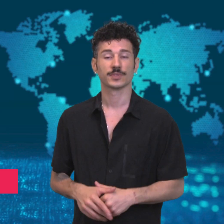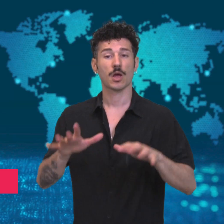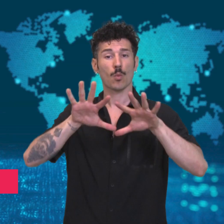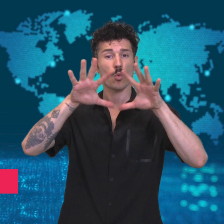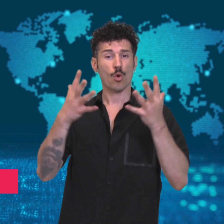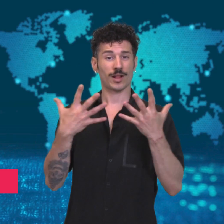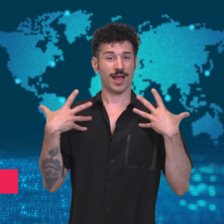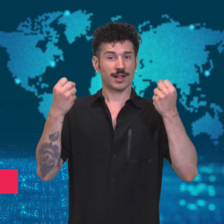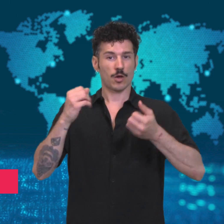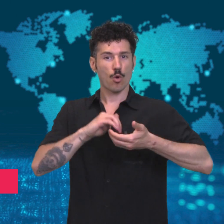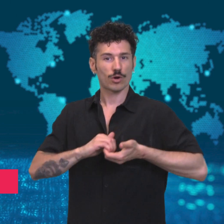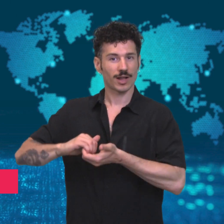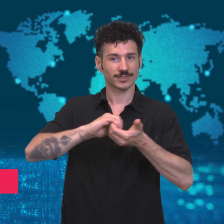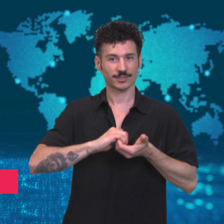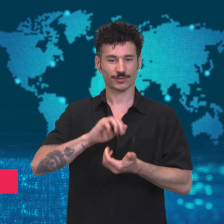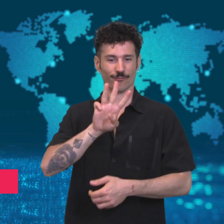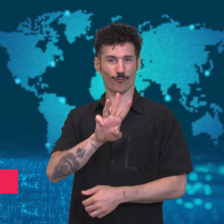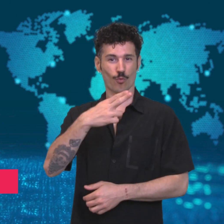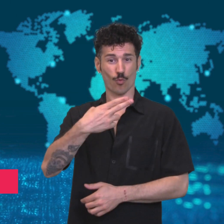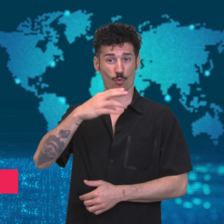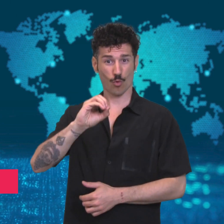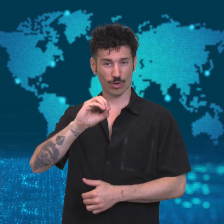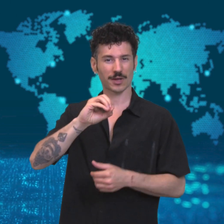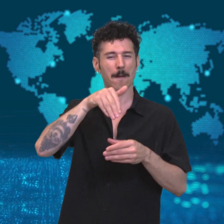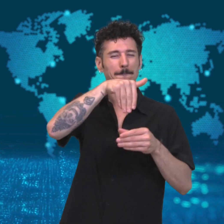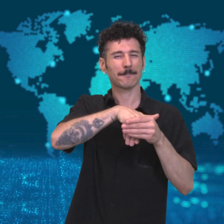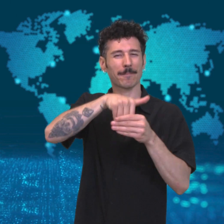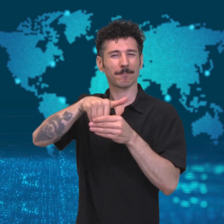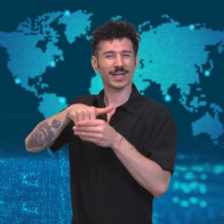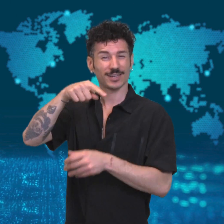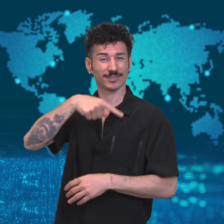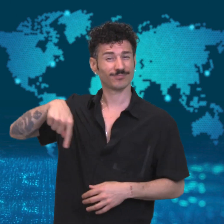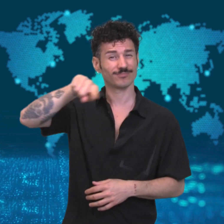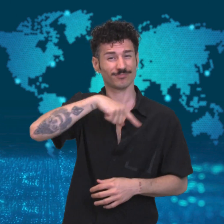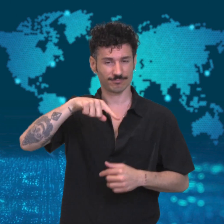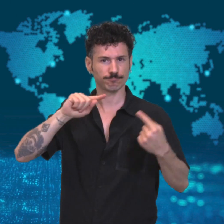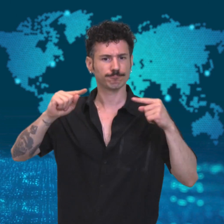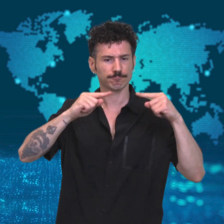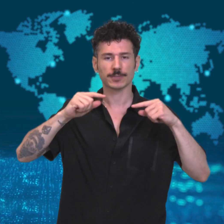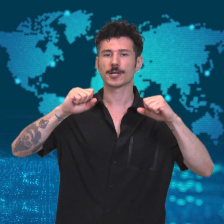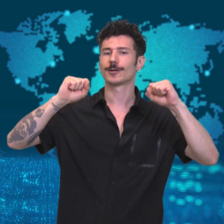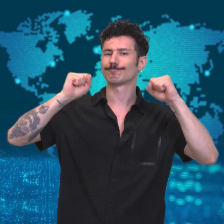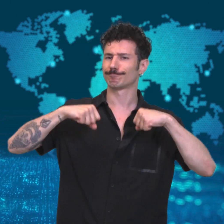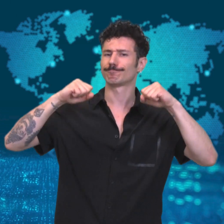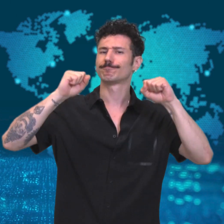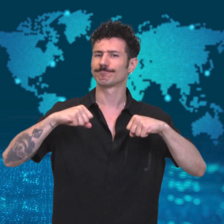[Alessio]: Members of the World Health Organization